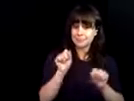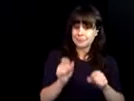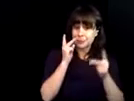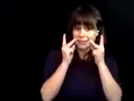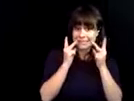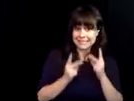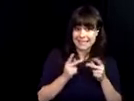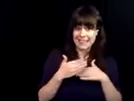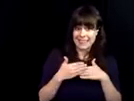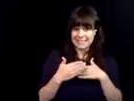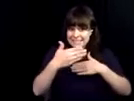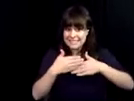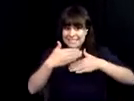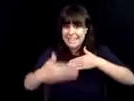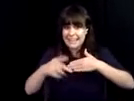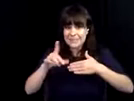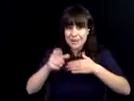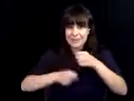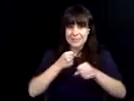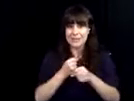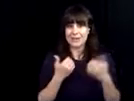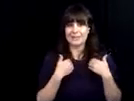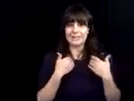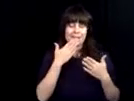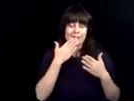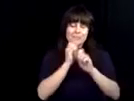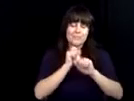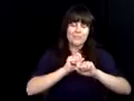support in helping us to succeed over at Virginia Tech over the last couple